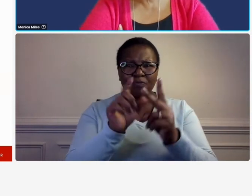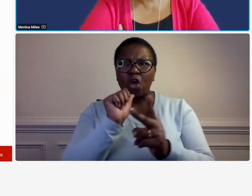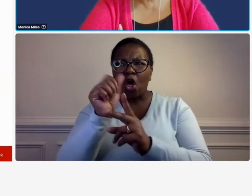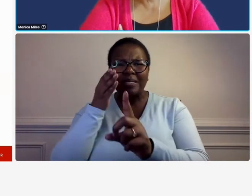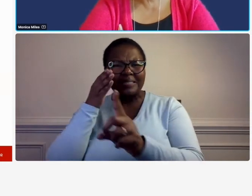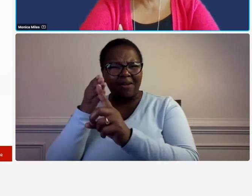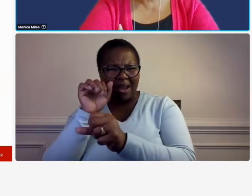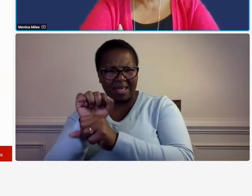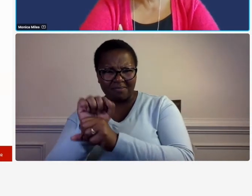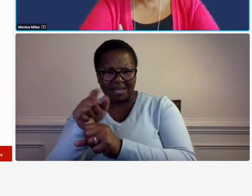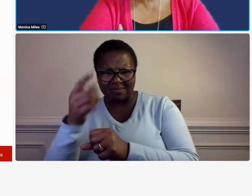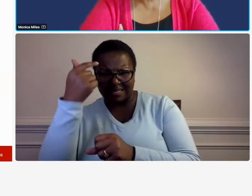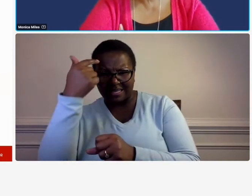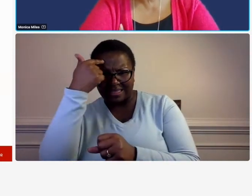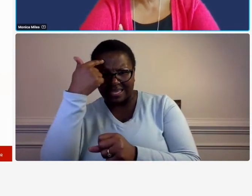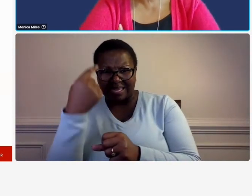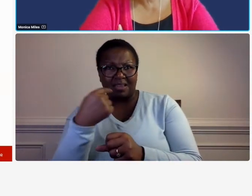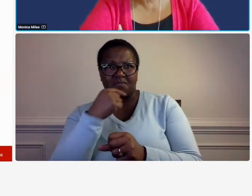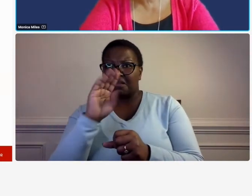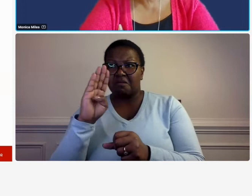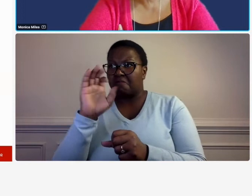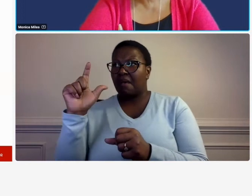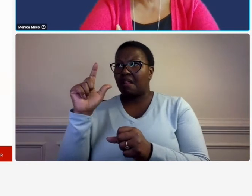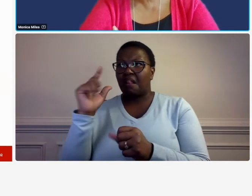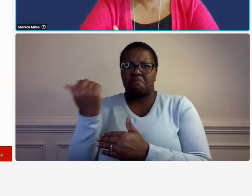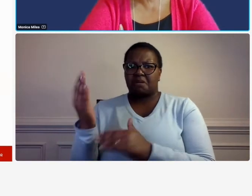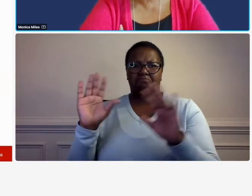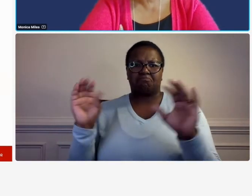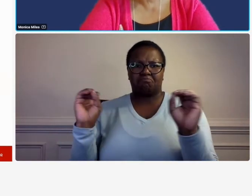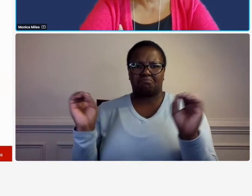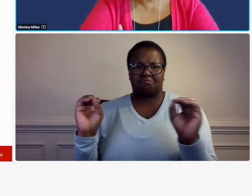um since it's not billable then it's indirect and they shouldn't even record the hours